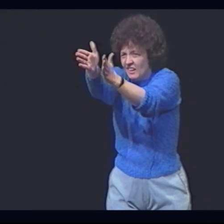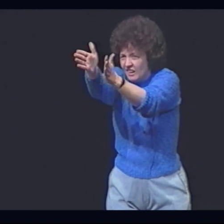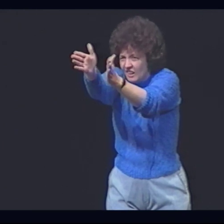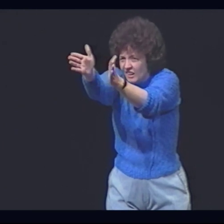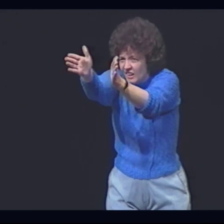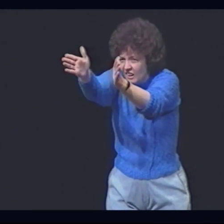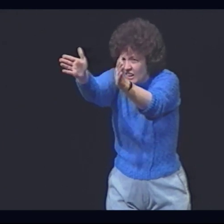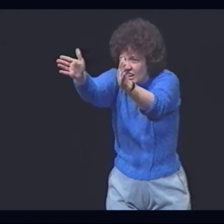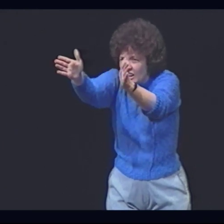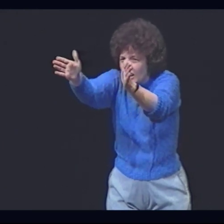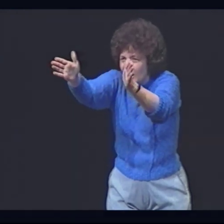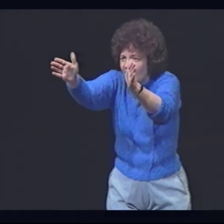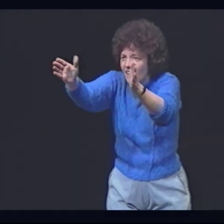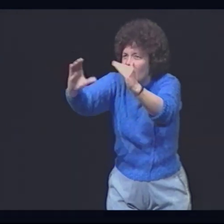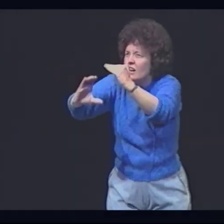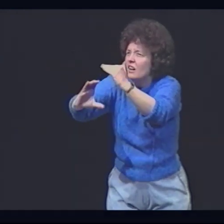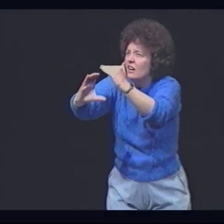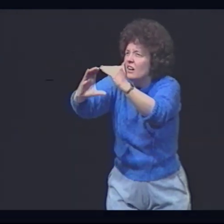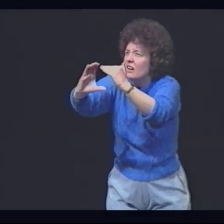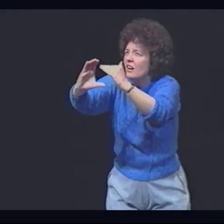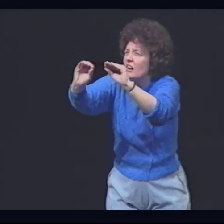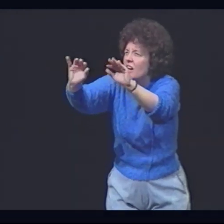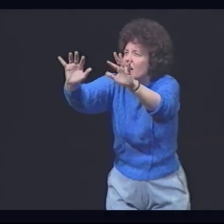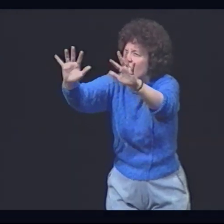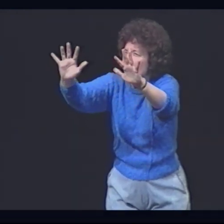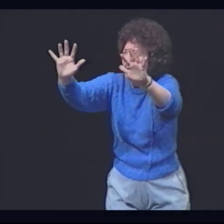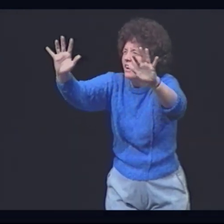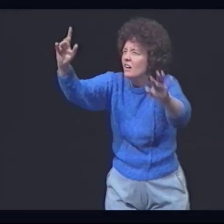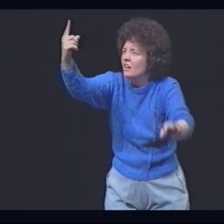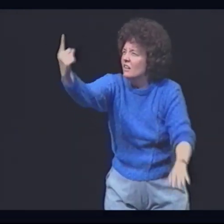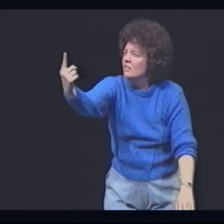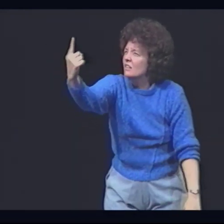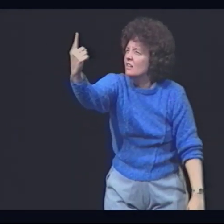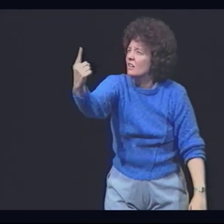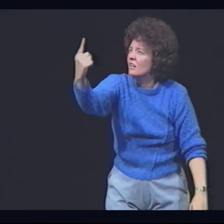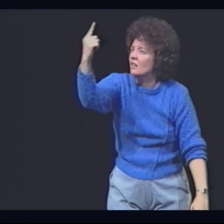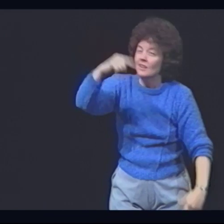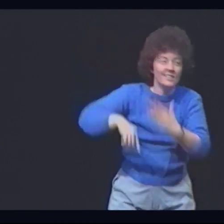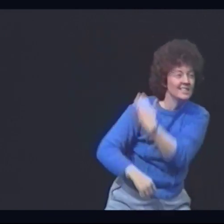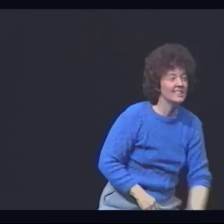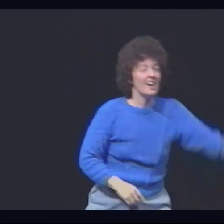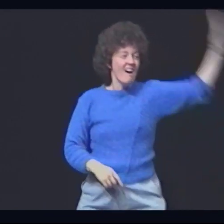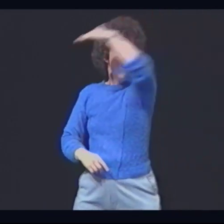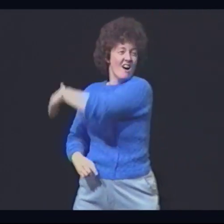Until, it lightens with the brightness of someone beckoning